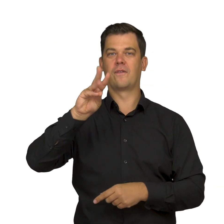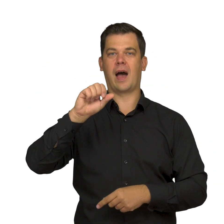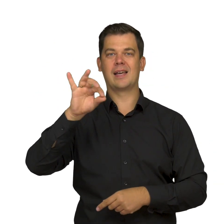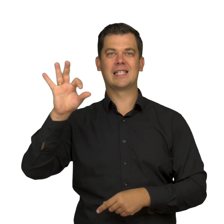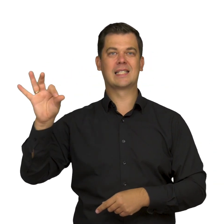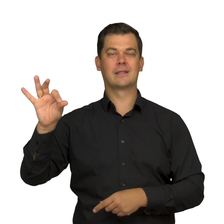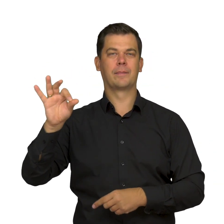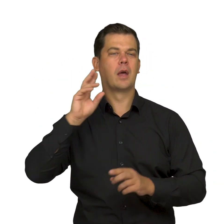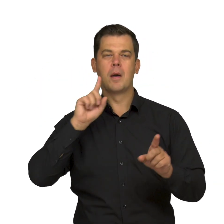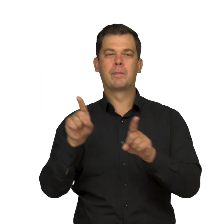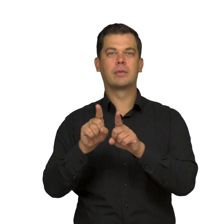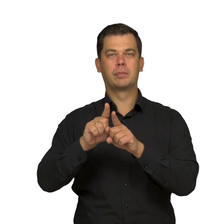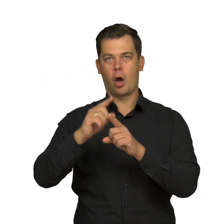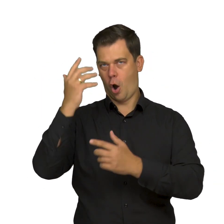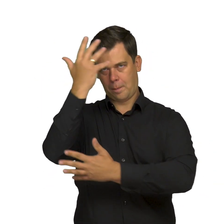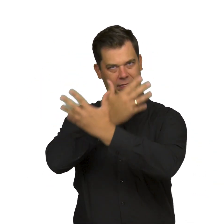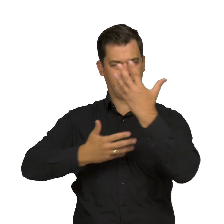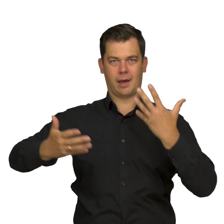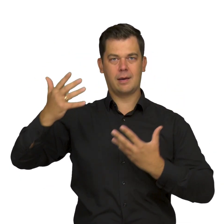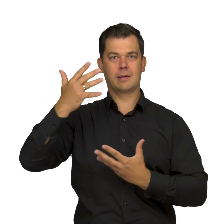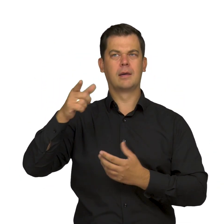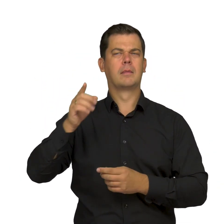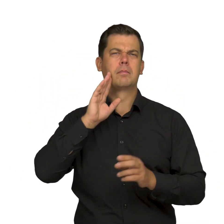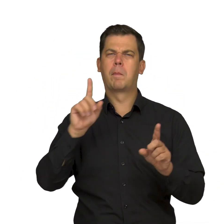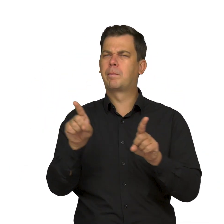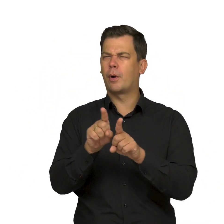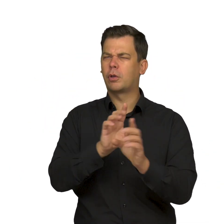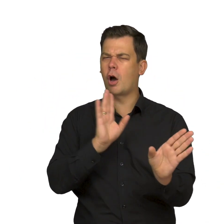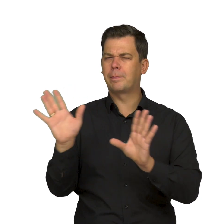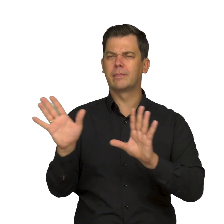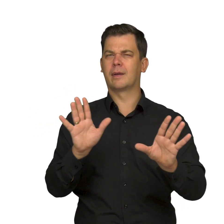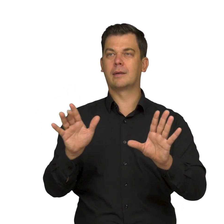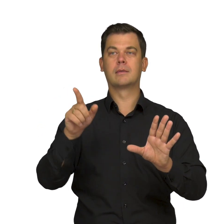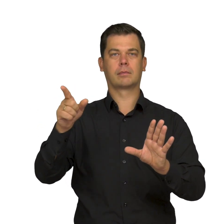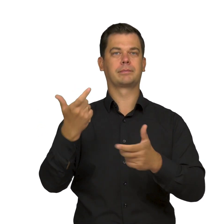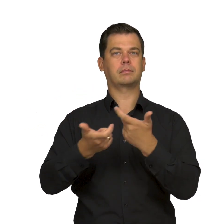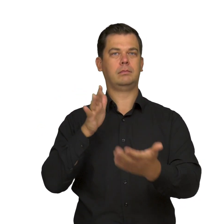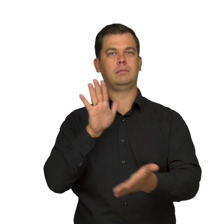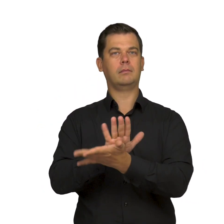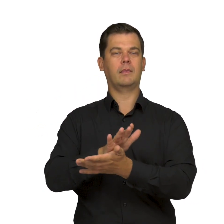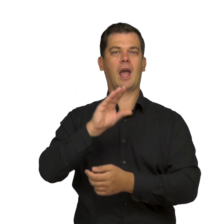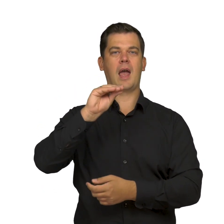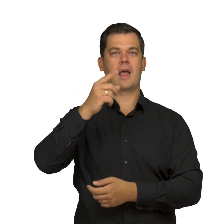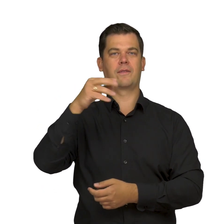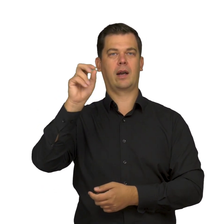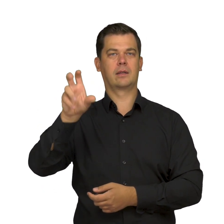The painting Possession also features certain elements that are typical for Munch,